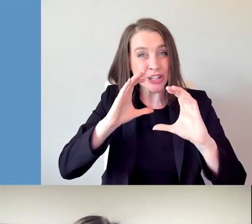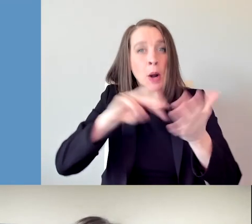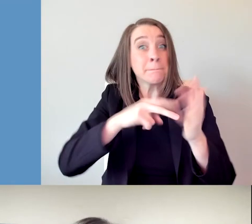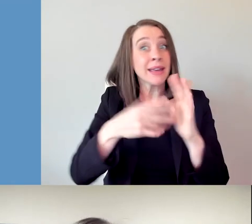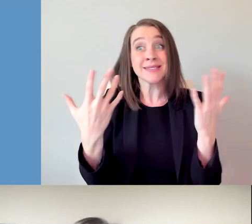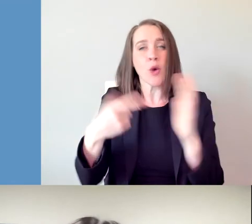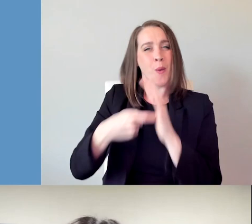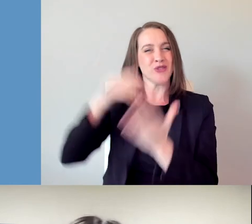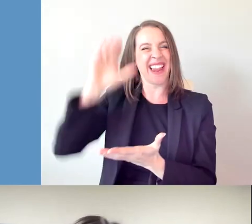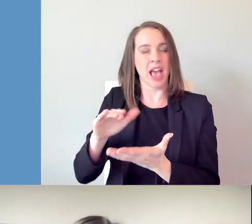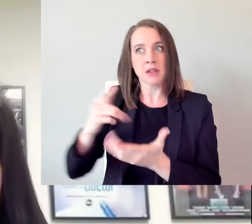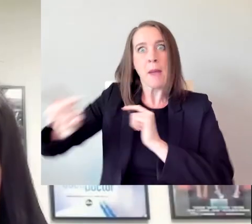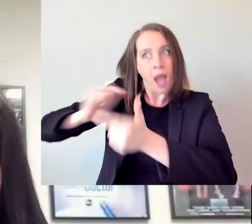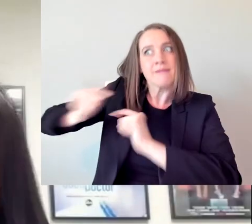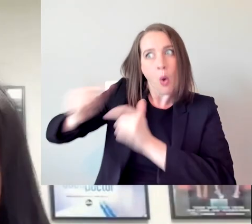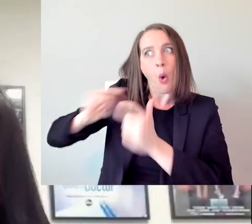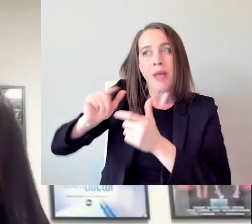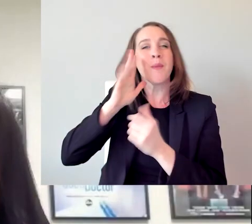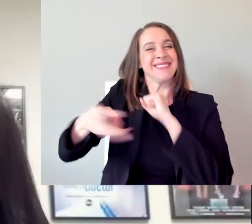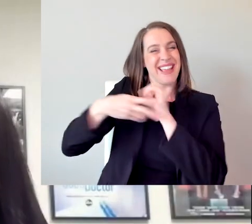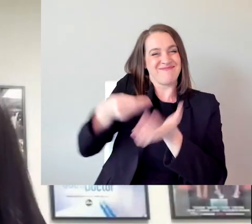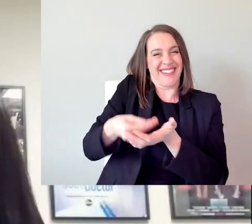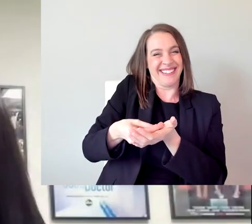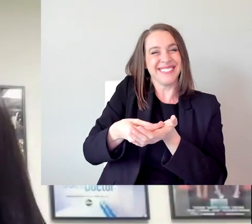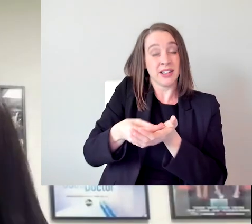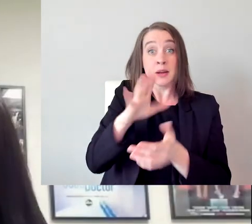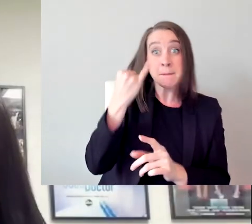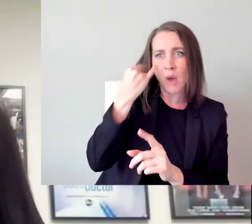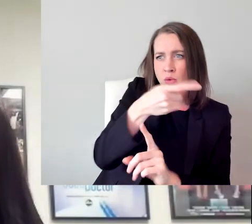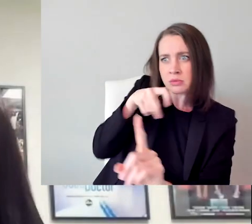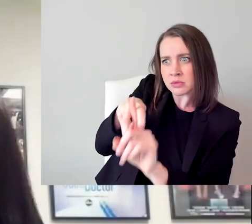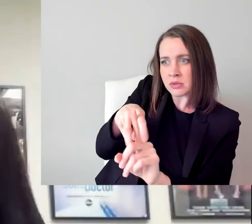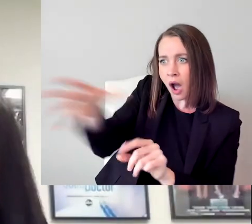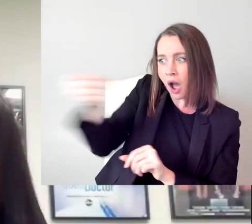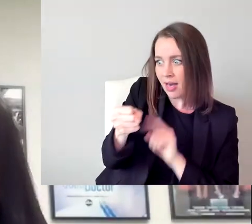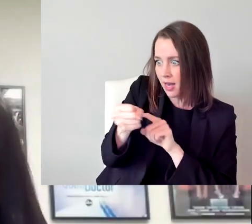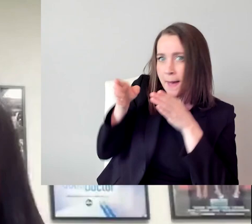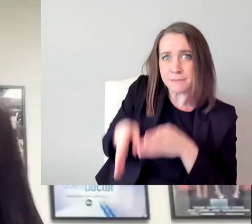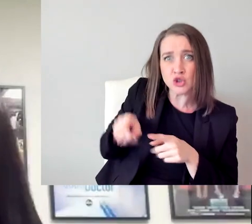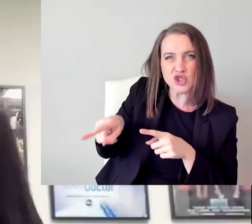And it saves more money if you can get someone who has a vision and is very comfortable describing